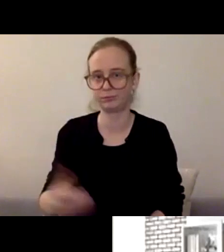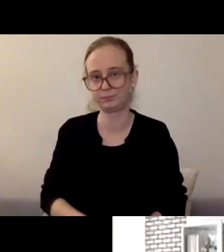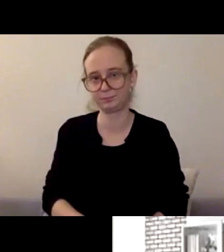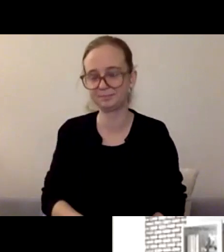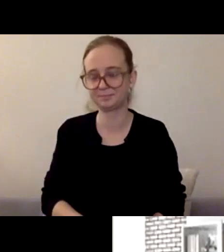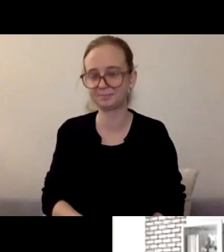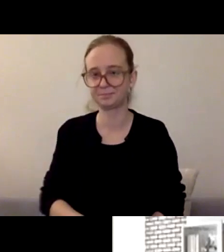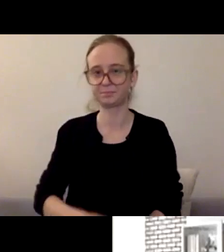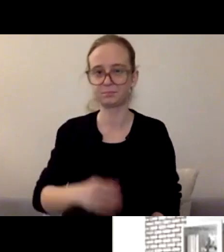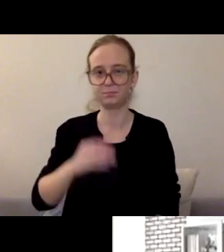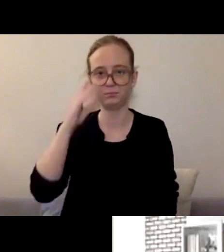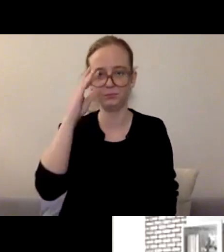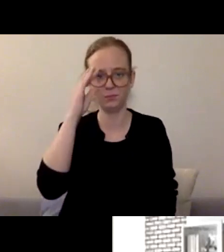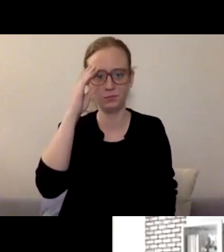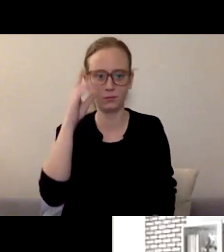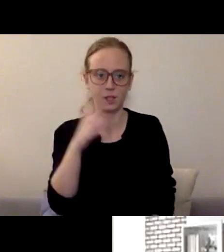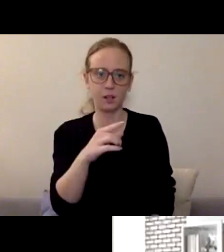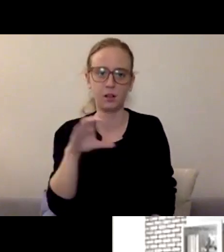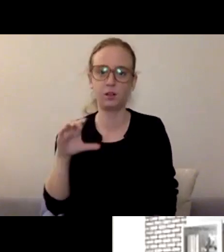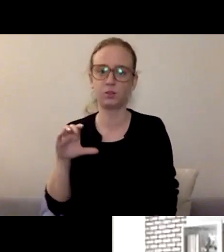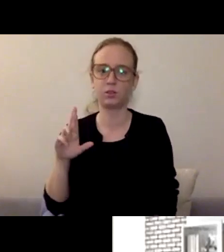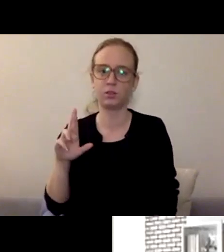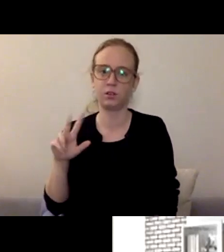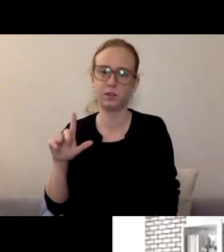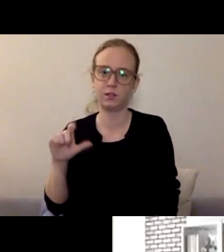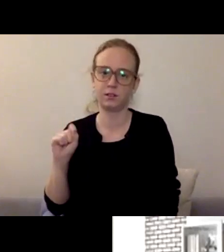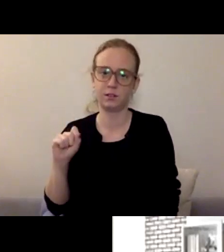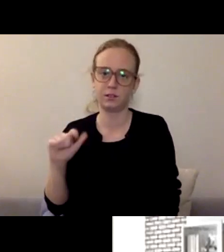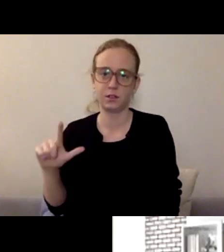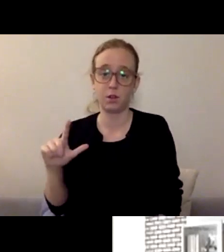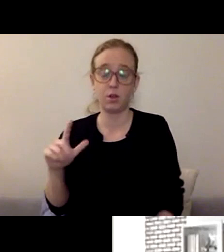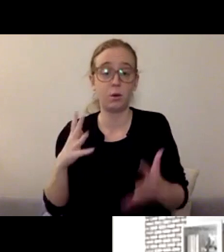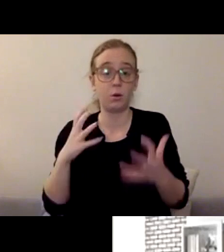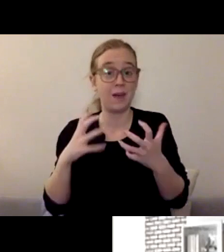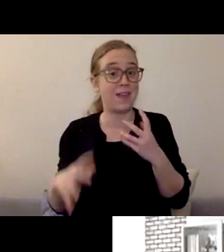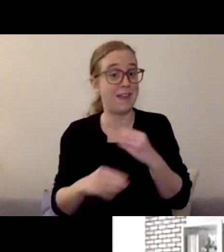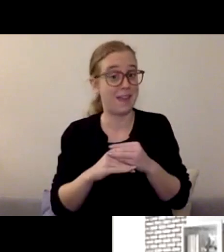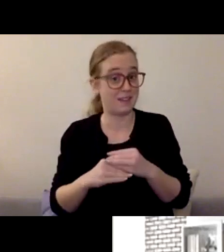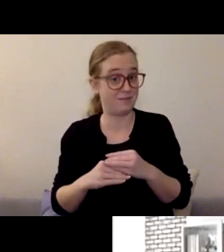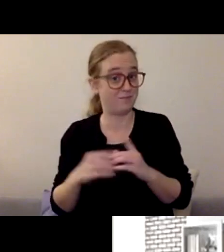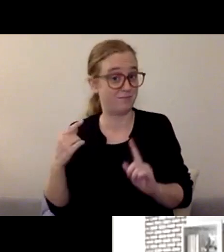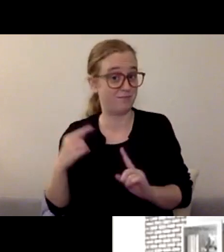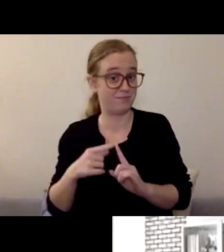I'll just add a little bit to you in terms of when it comes to teens, they are tricky.